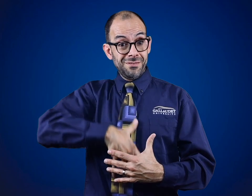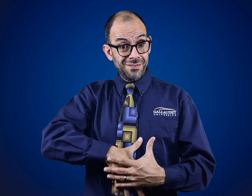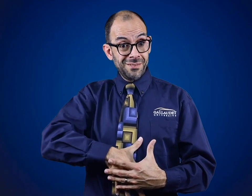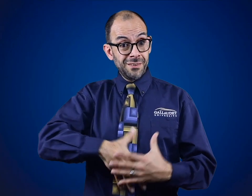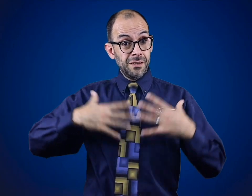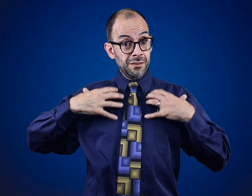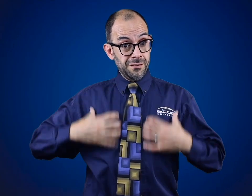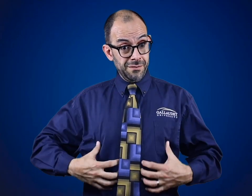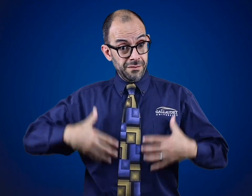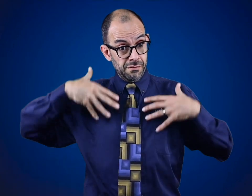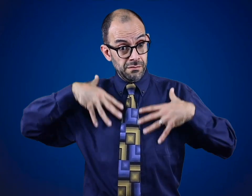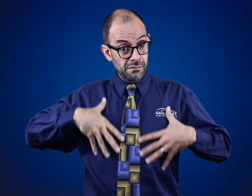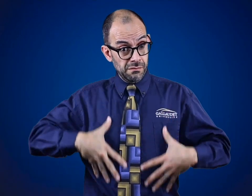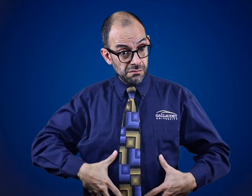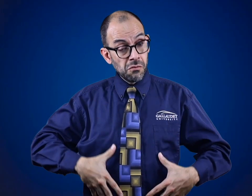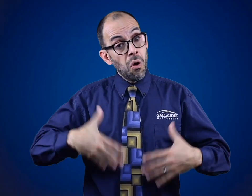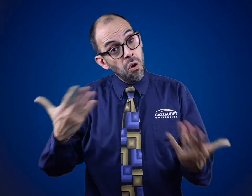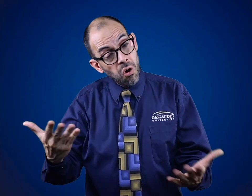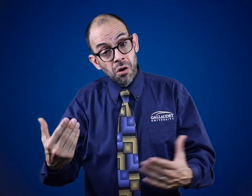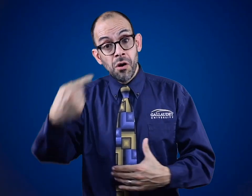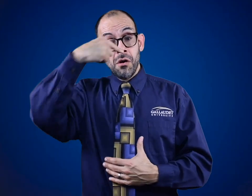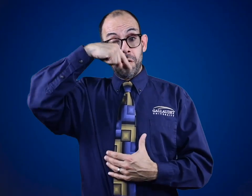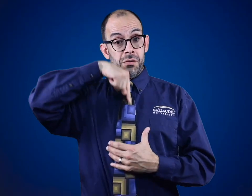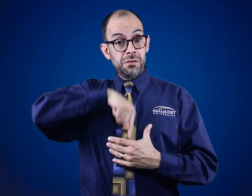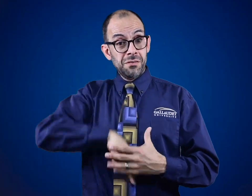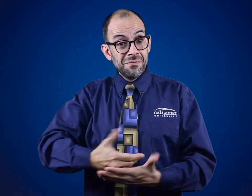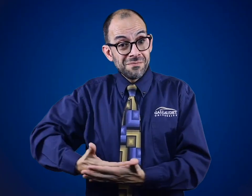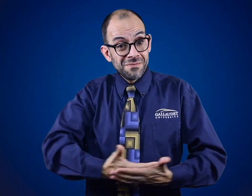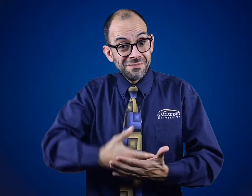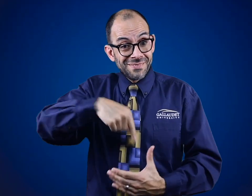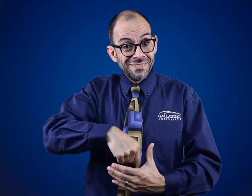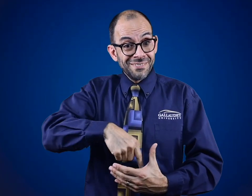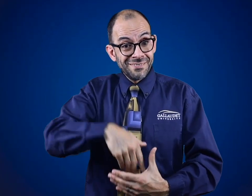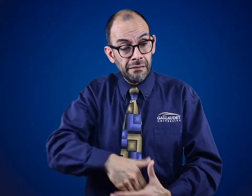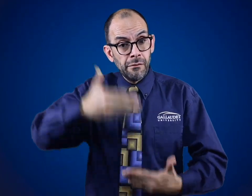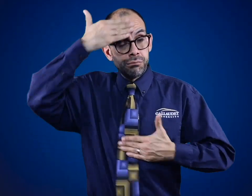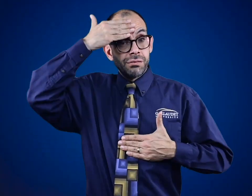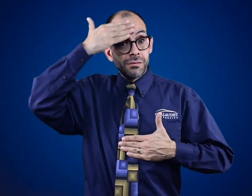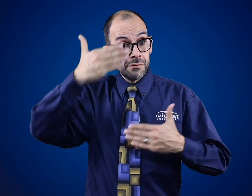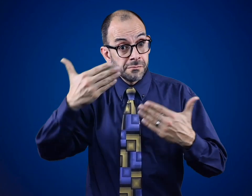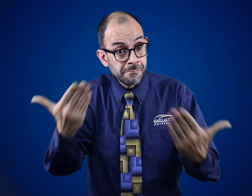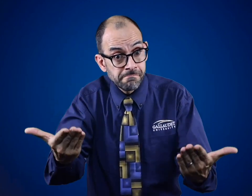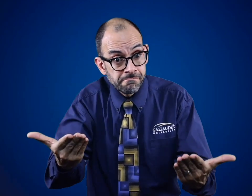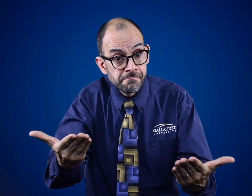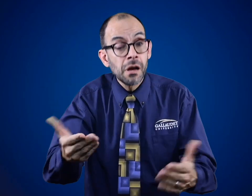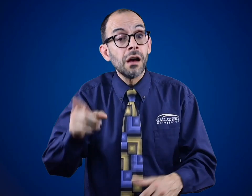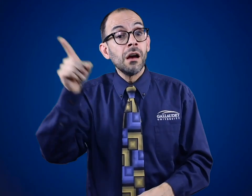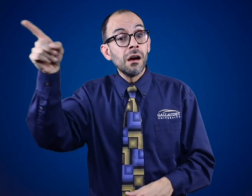vulnerable to the virus and if it would even affect the baby.